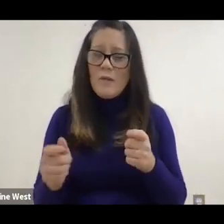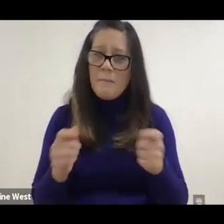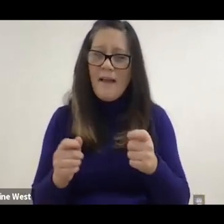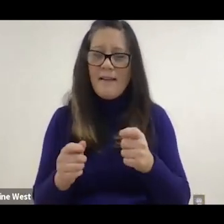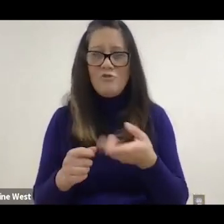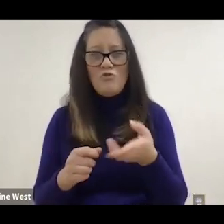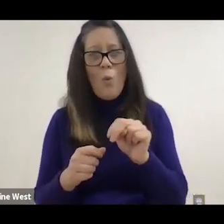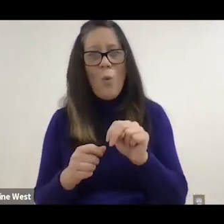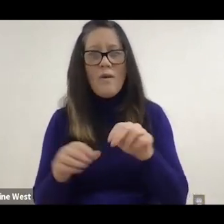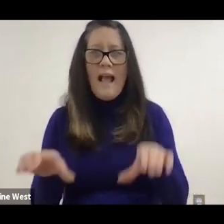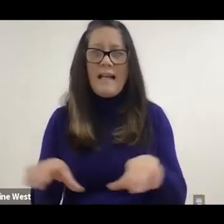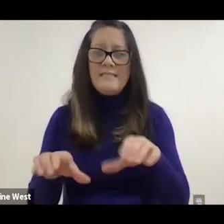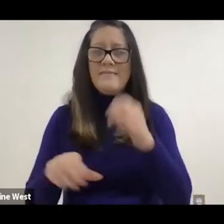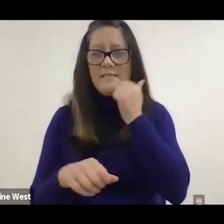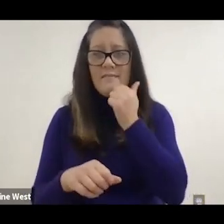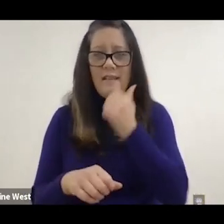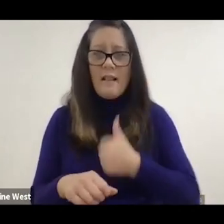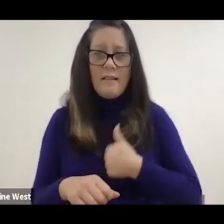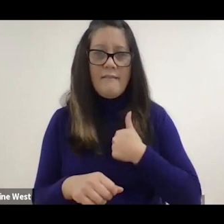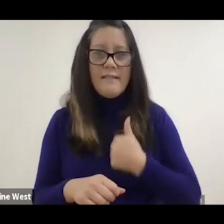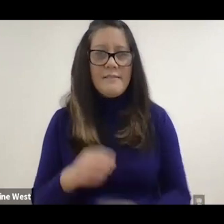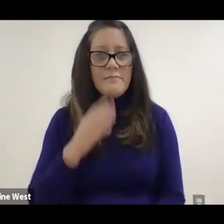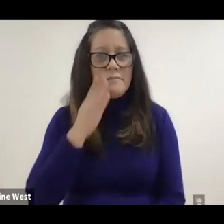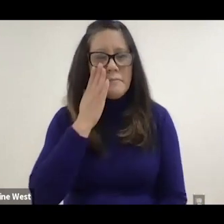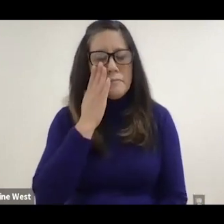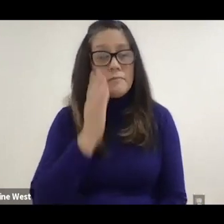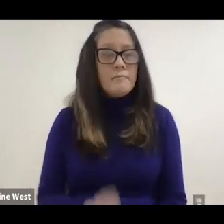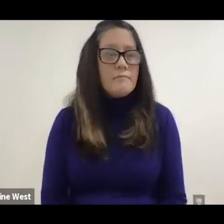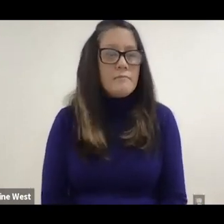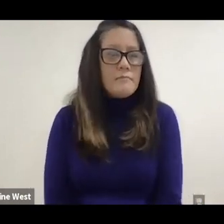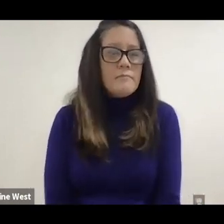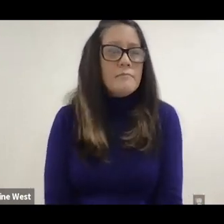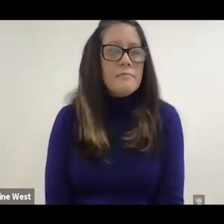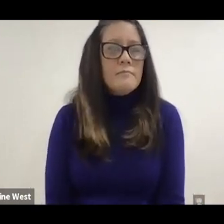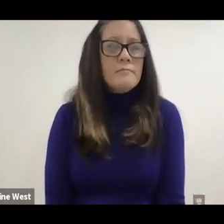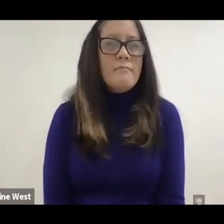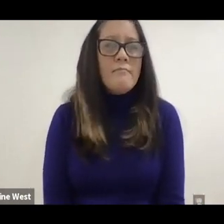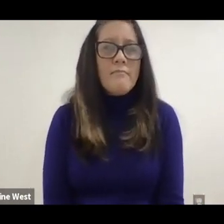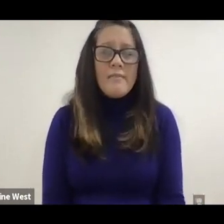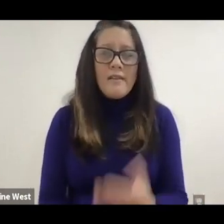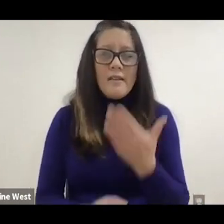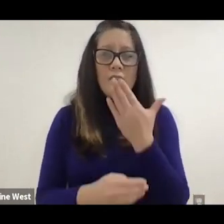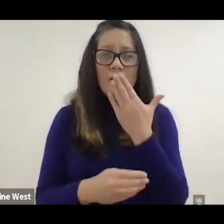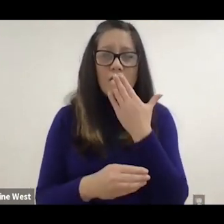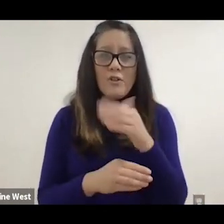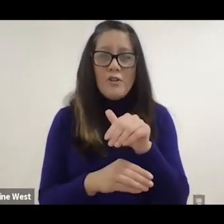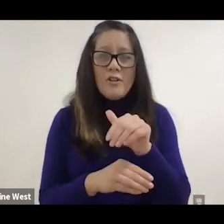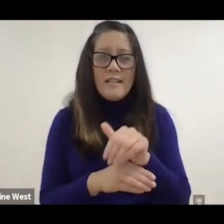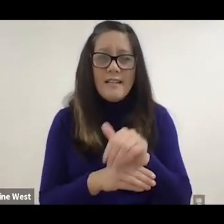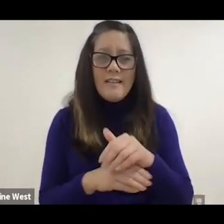own activities of daily living. Hey good evening DAV, Dan Clare